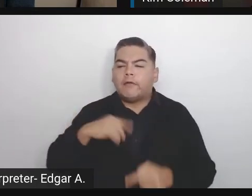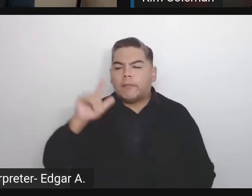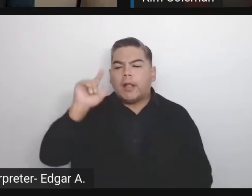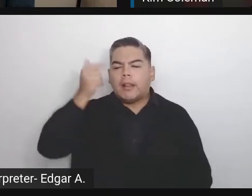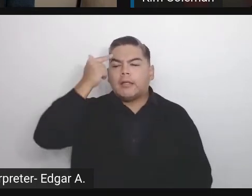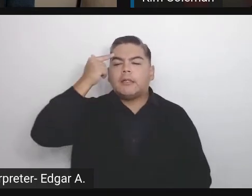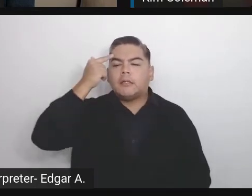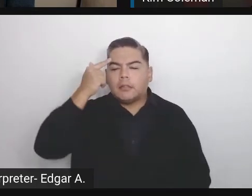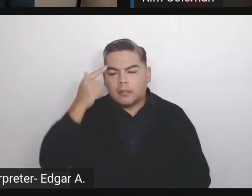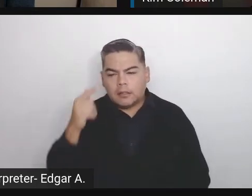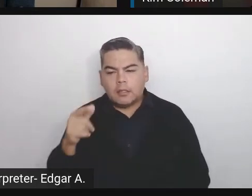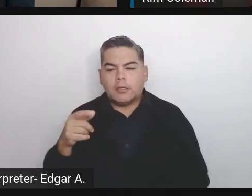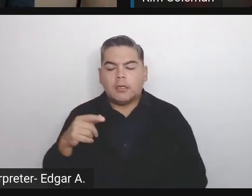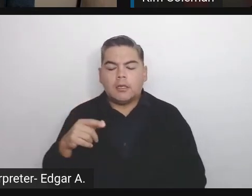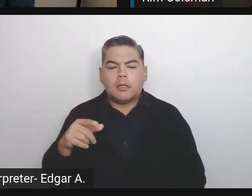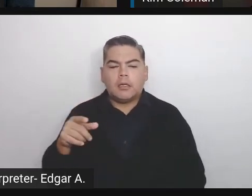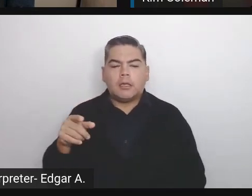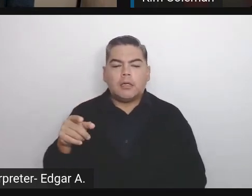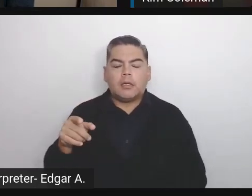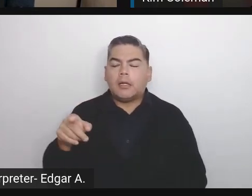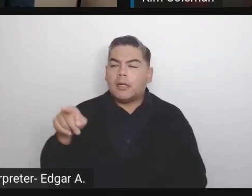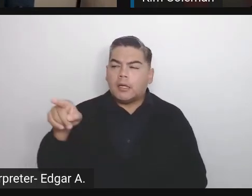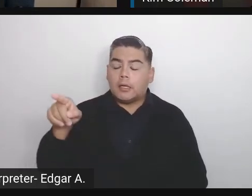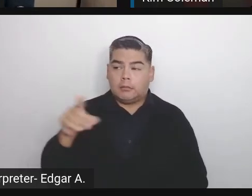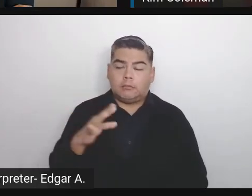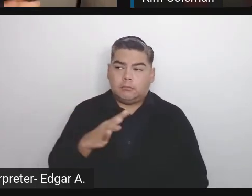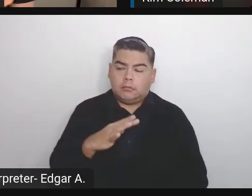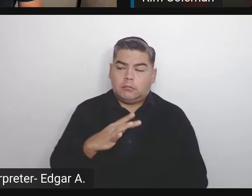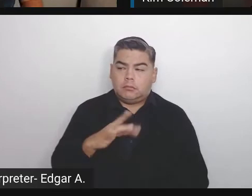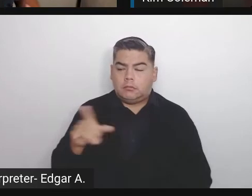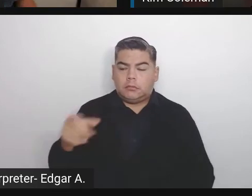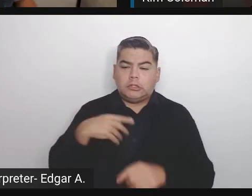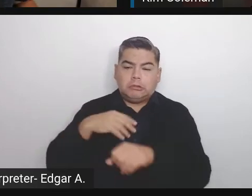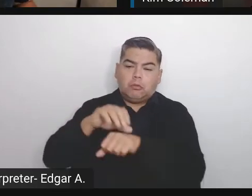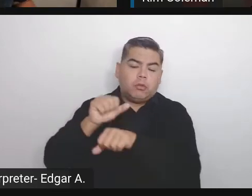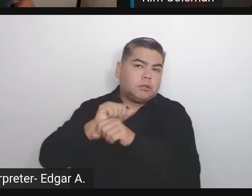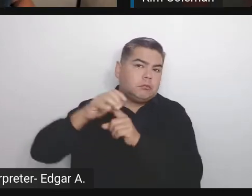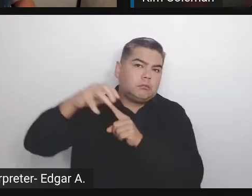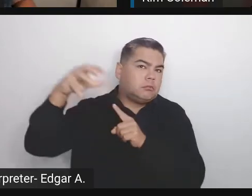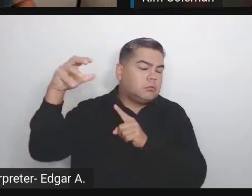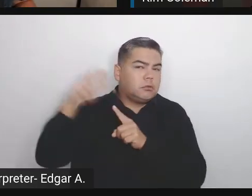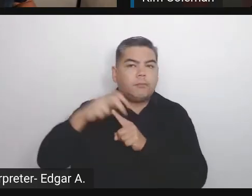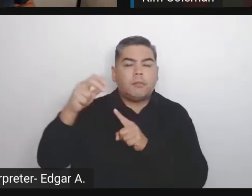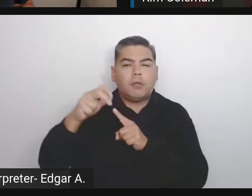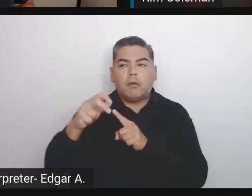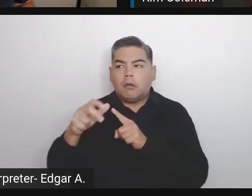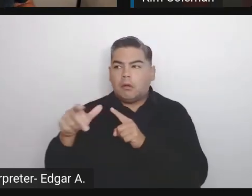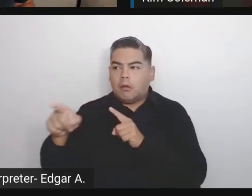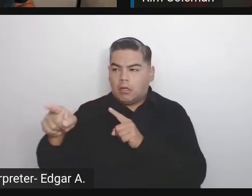he is a WordPress Rockstar so when you meet someone like this